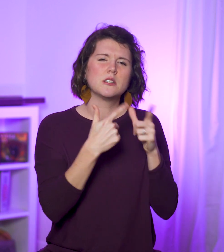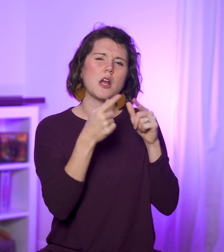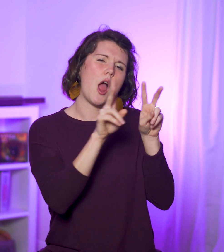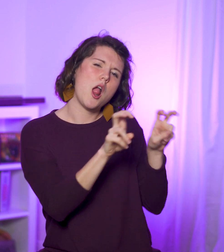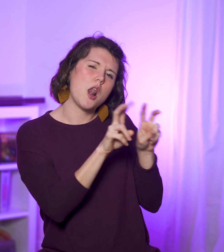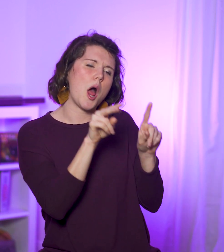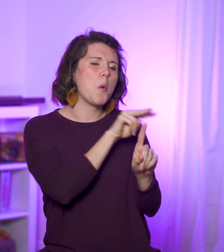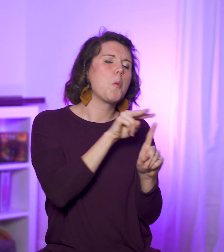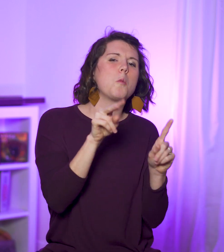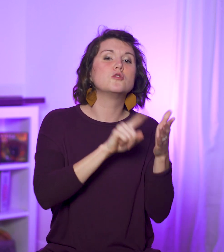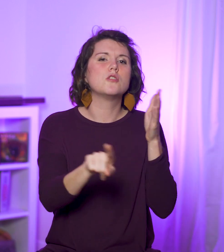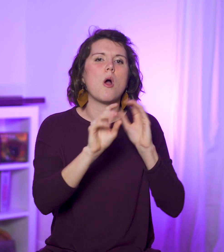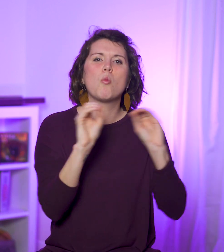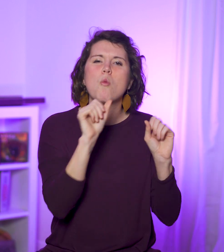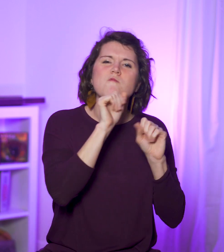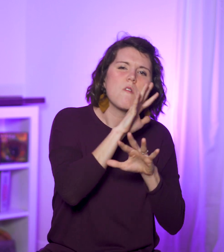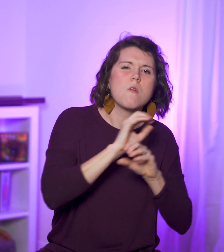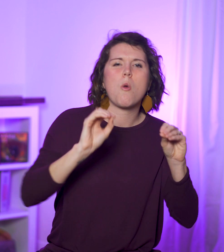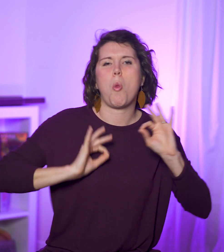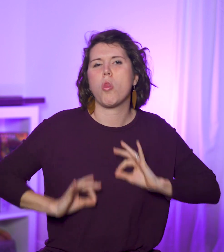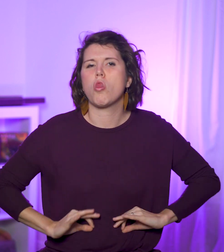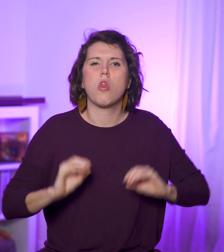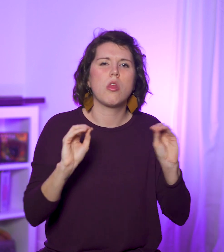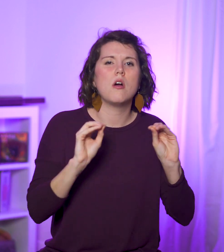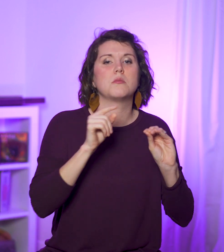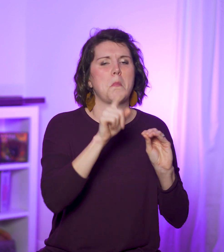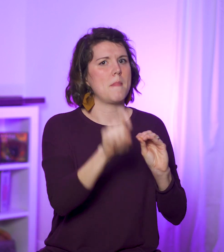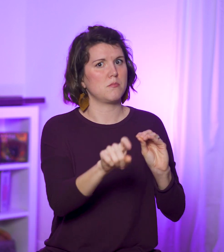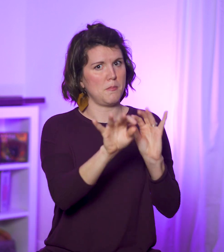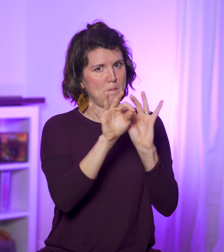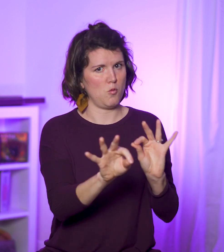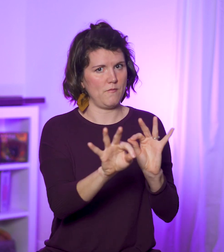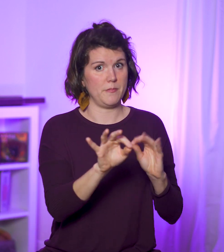and inspect it for flaws—because it has to be perfect—